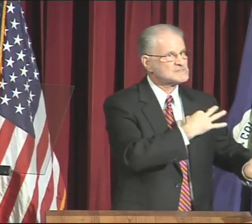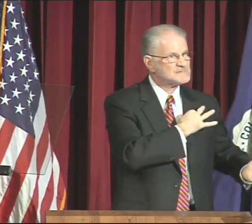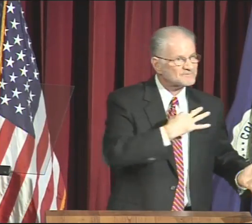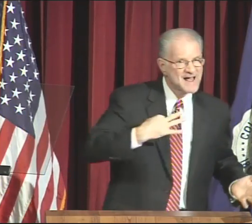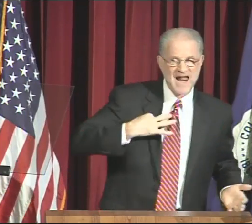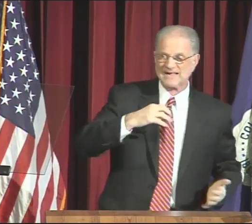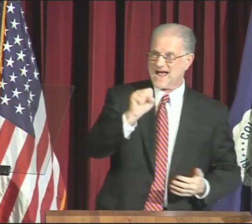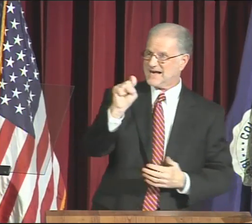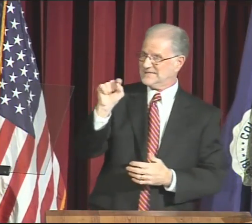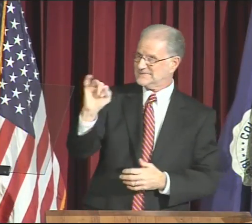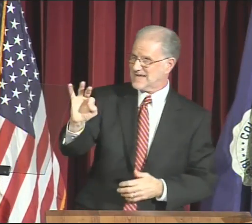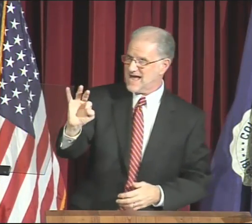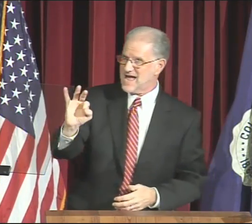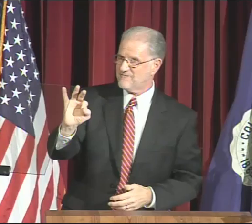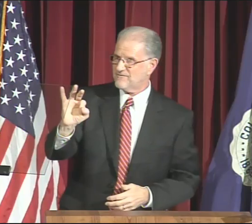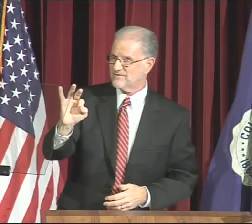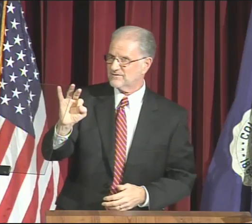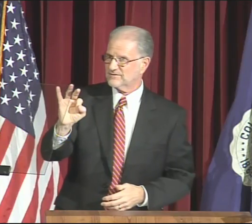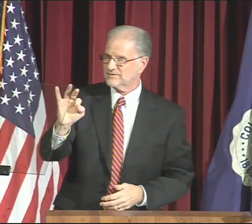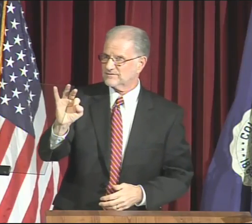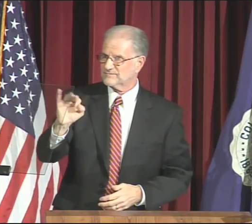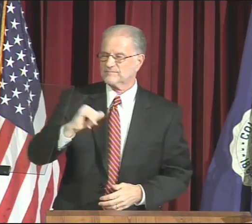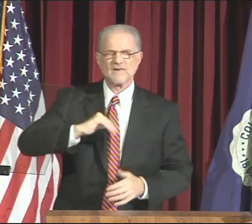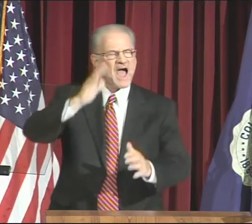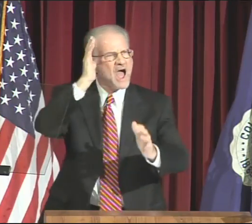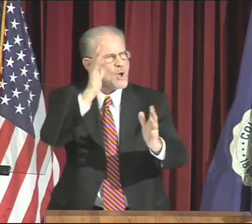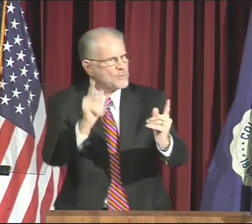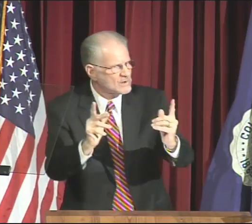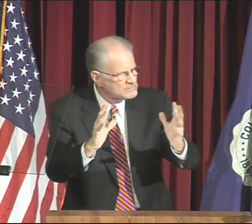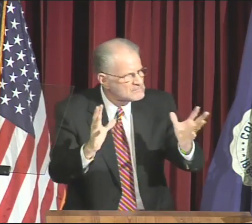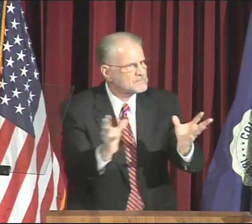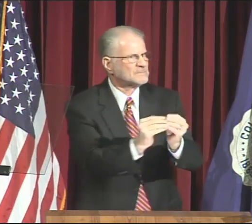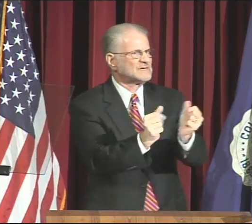I will also meet with students, faculty, and staff.